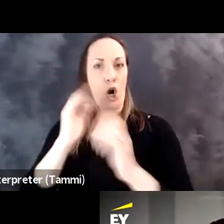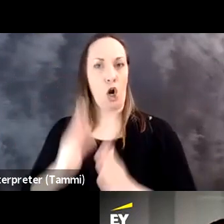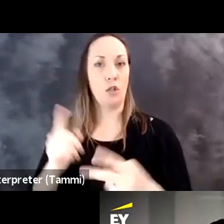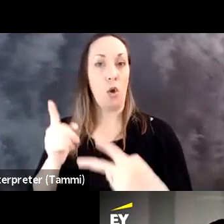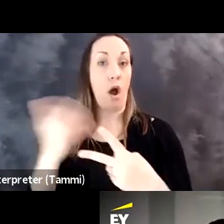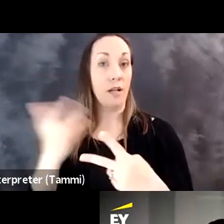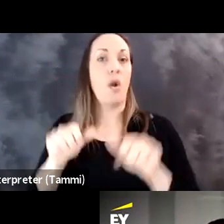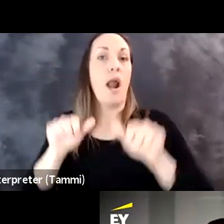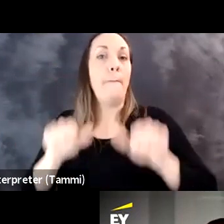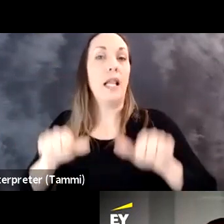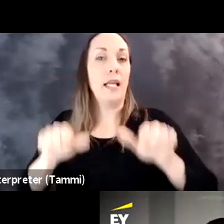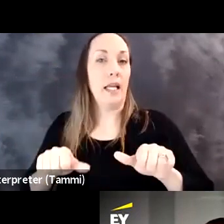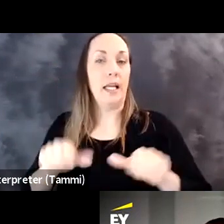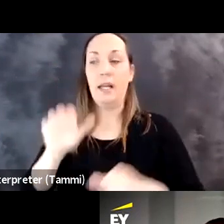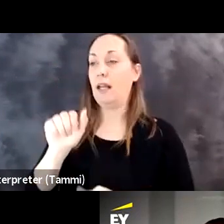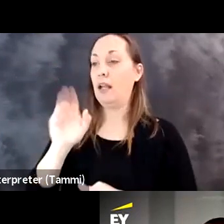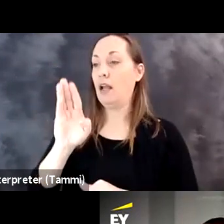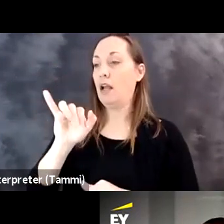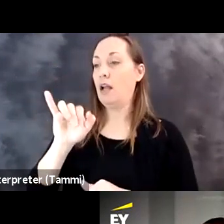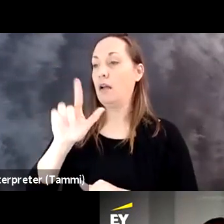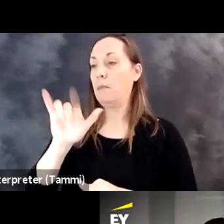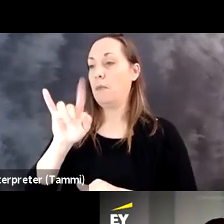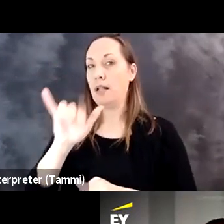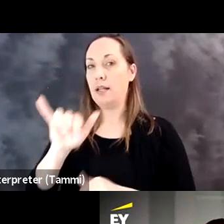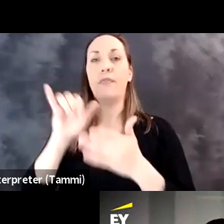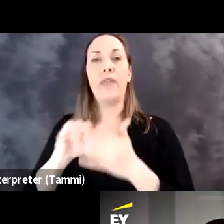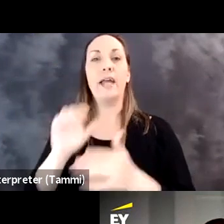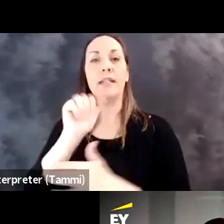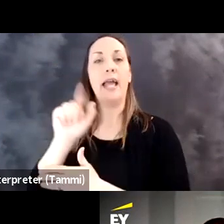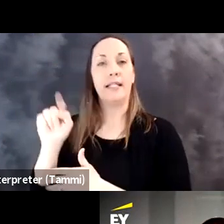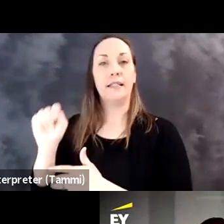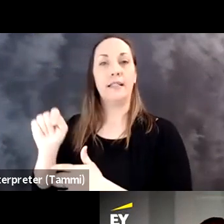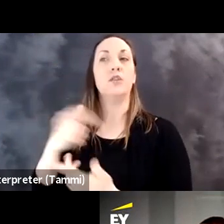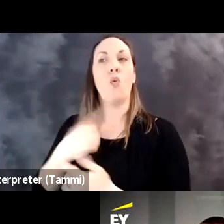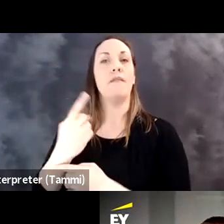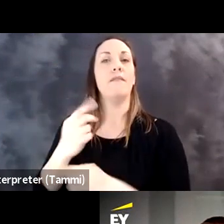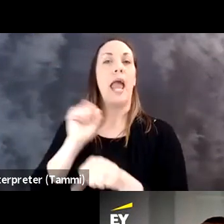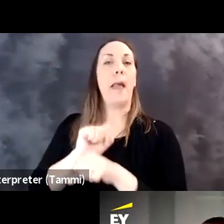company's employees.